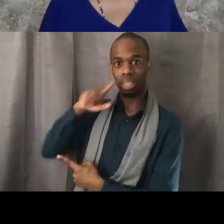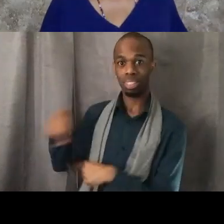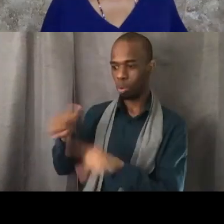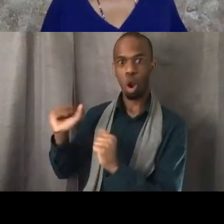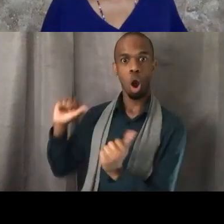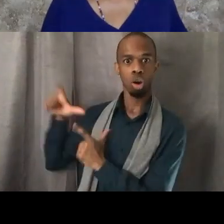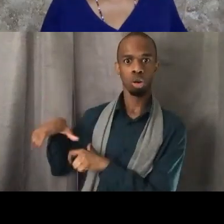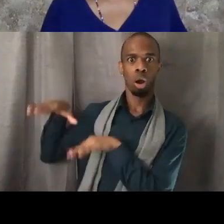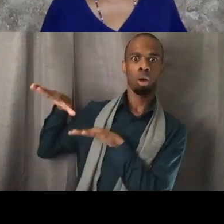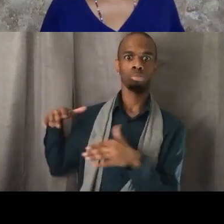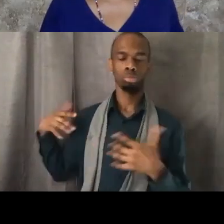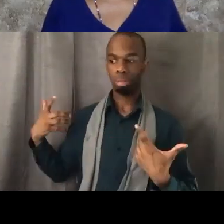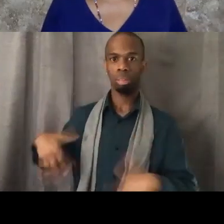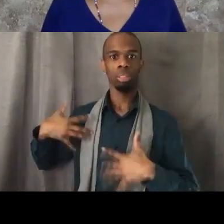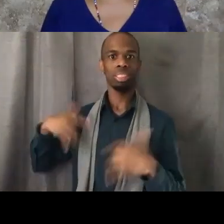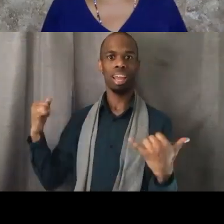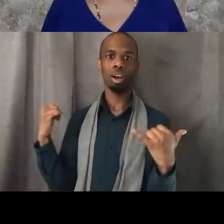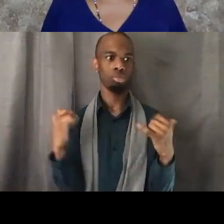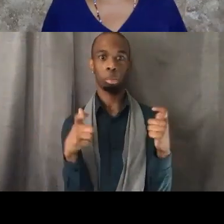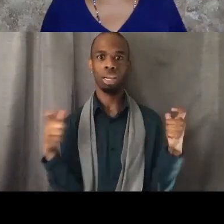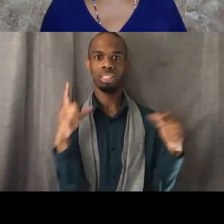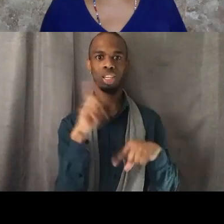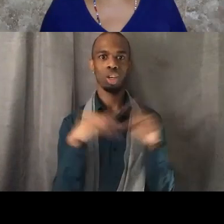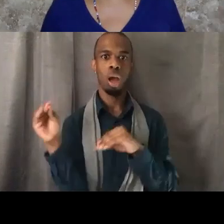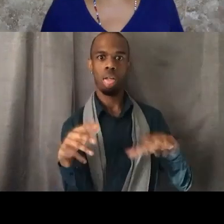And as soon as I hit the lobby of CarMax